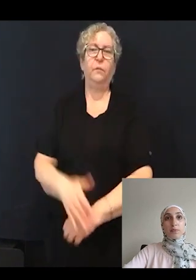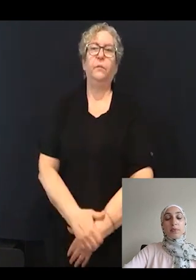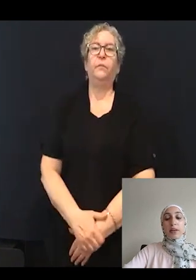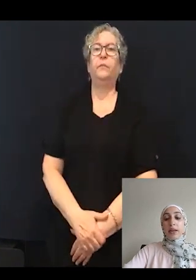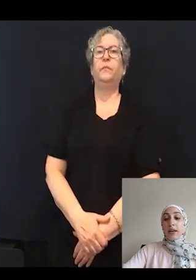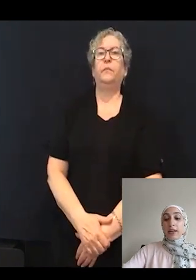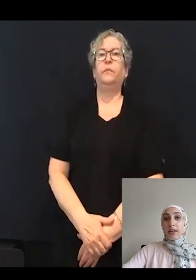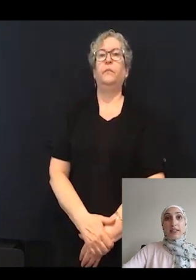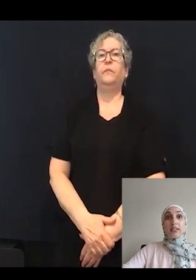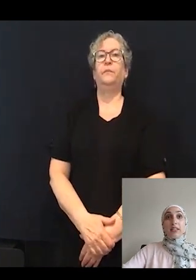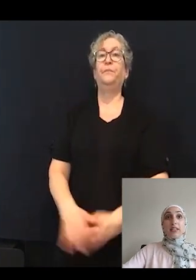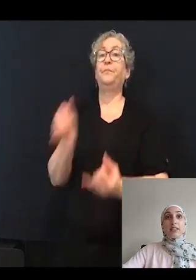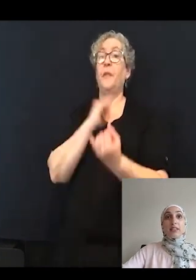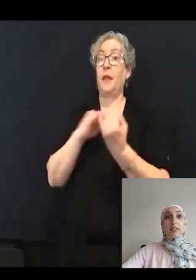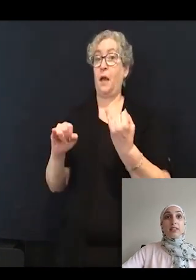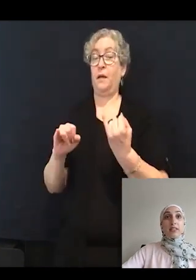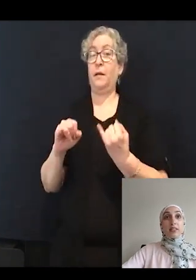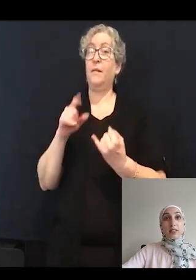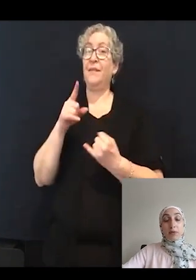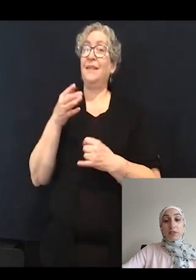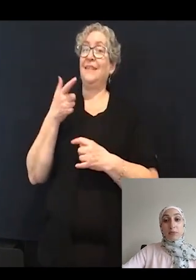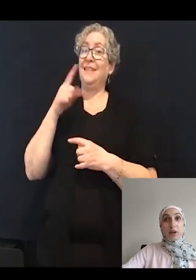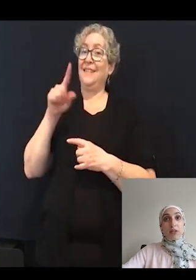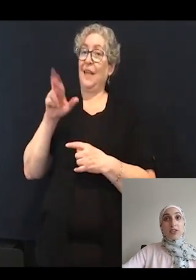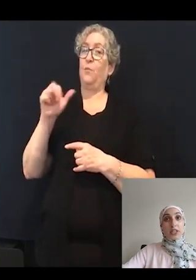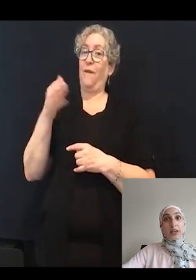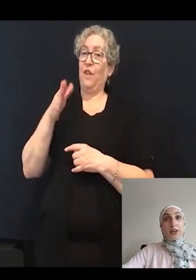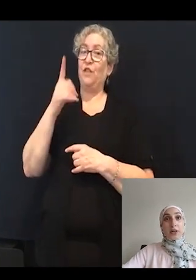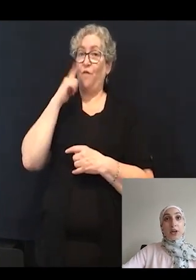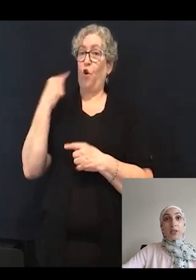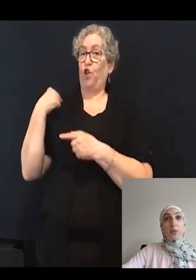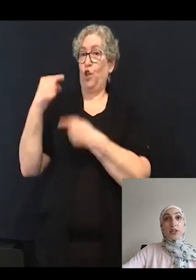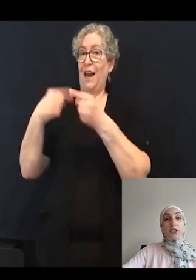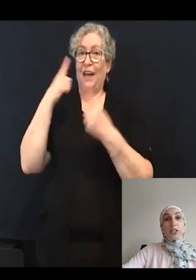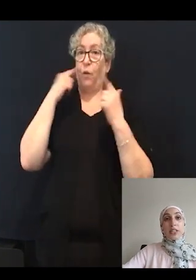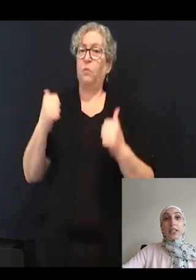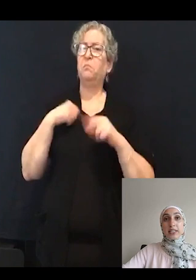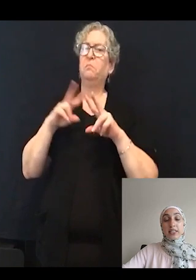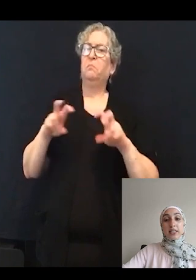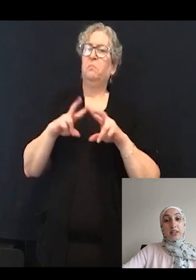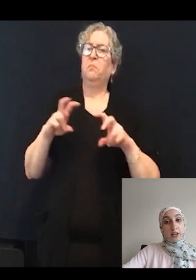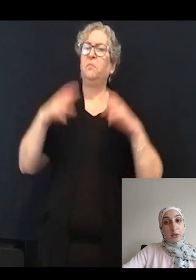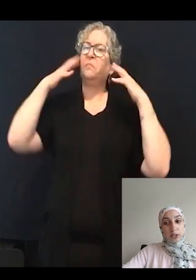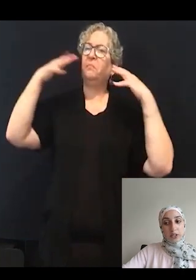Lastly, since this is a zebrafish model of genetic hearing loss, we were interested in assessing the acoustic startle response.